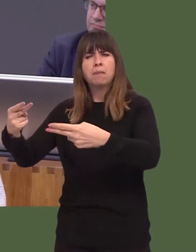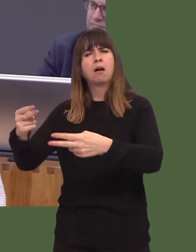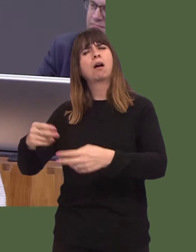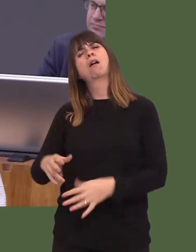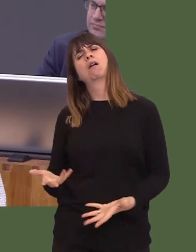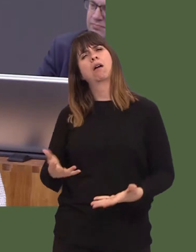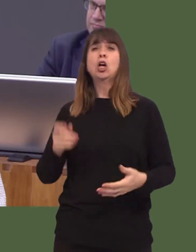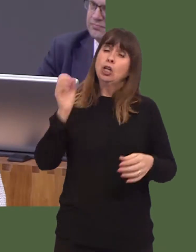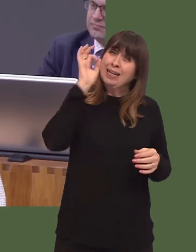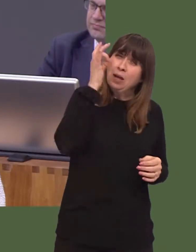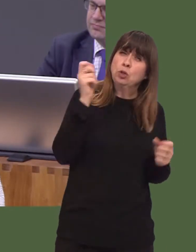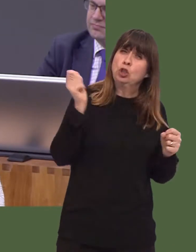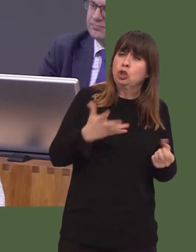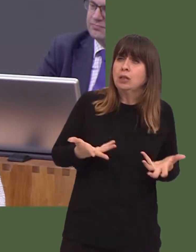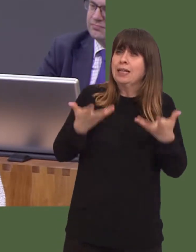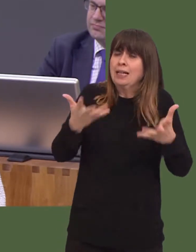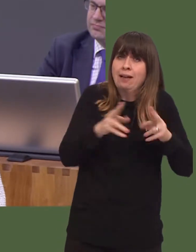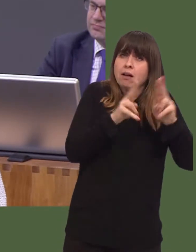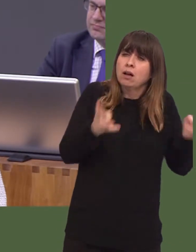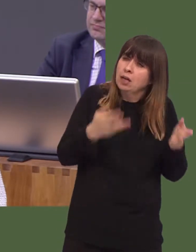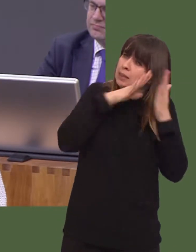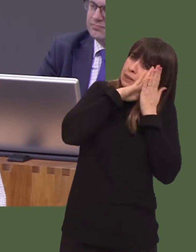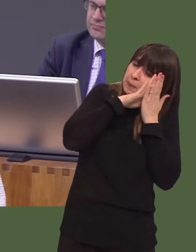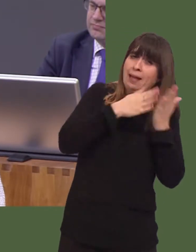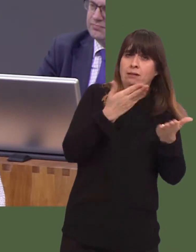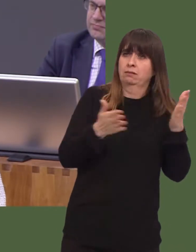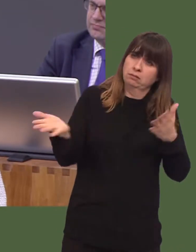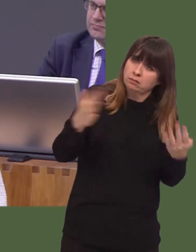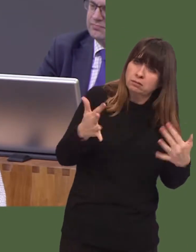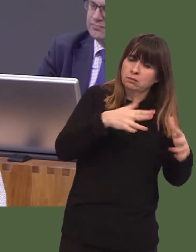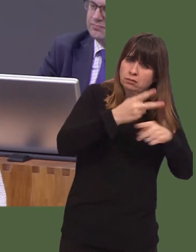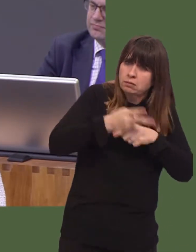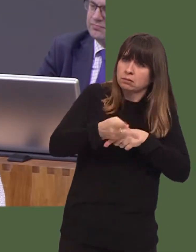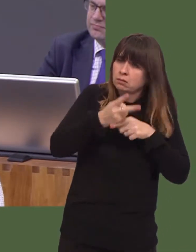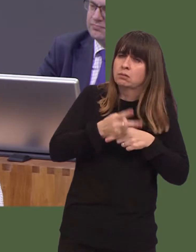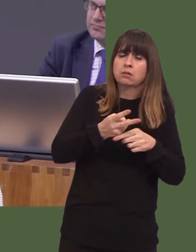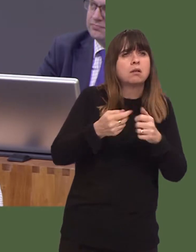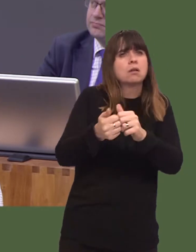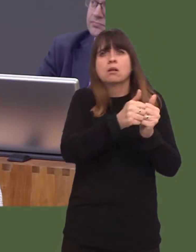be providing shelter and working with the various agencies and partnerships to find them permanent accommodation and support?